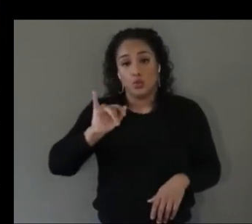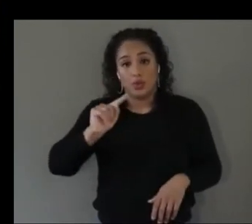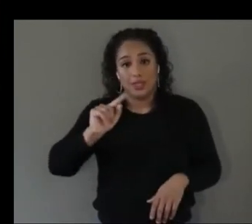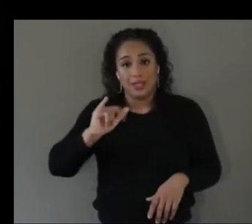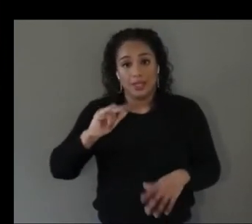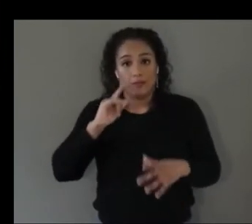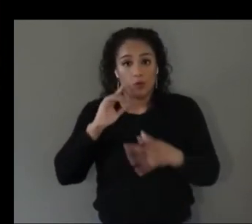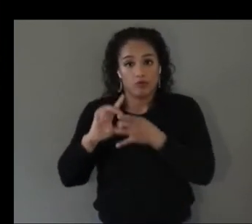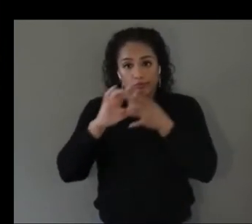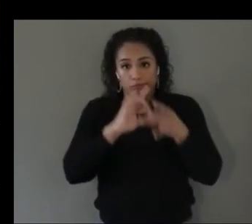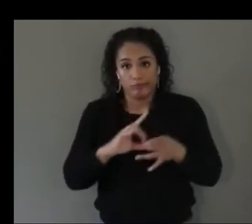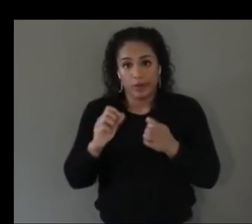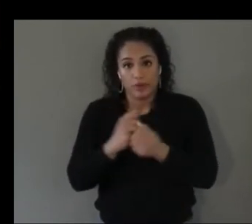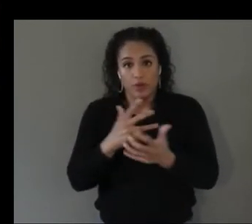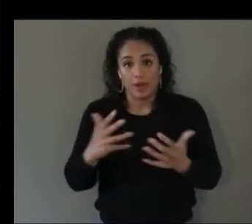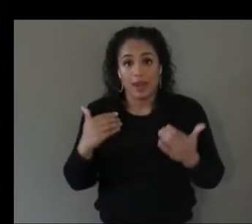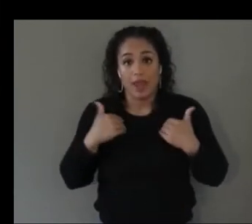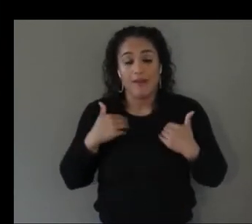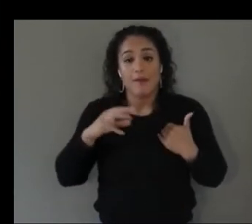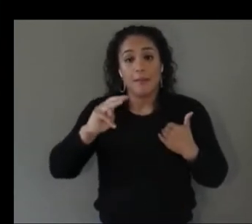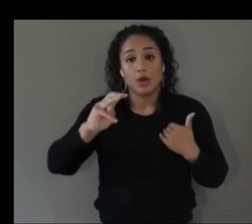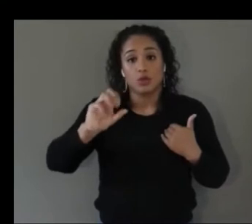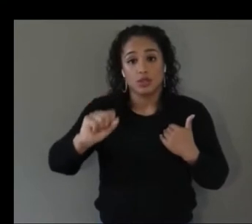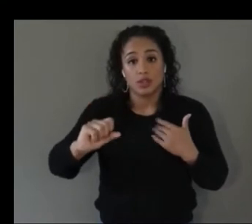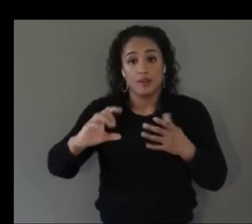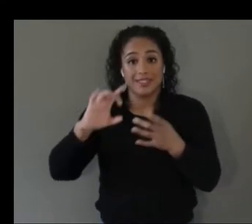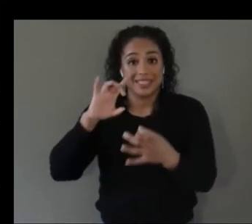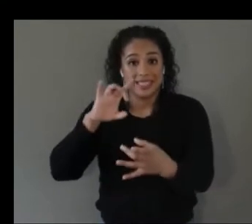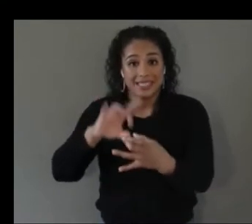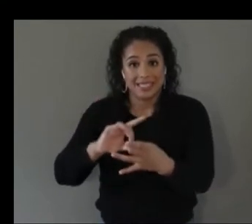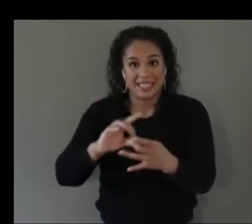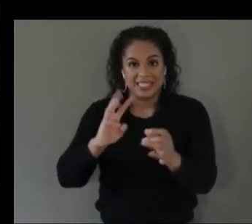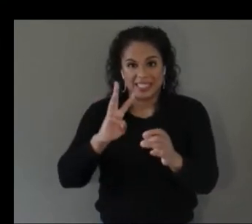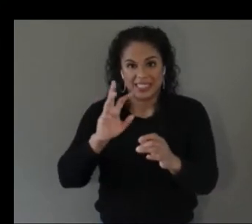six feet away from the person on a table and they were standing at the other end playing at